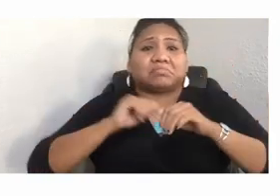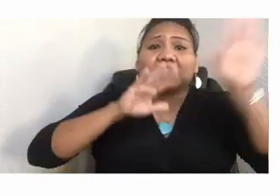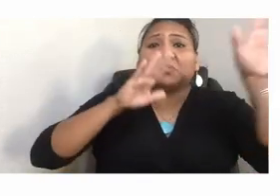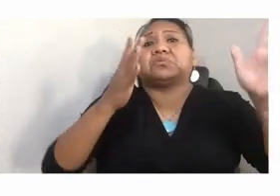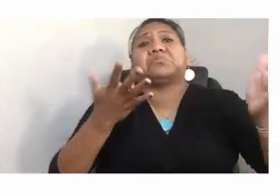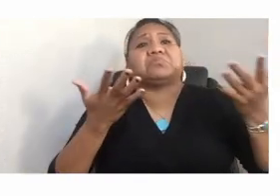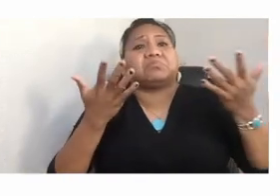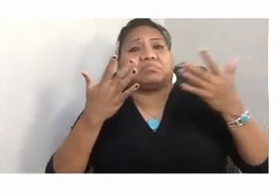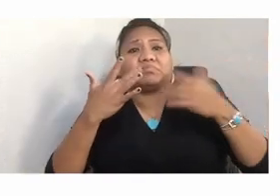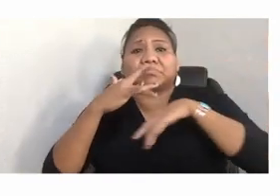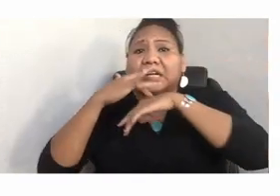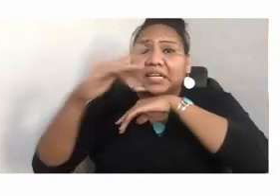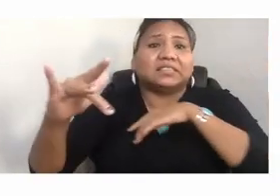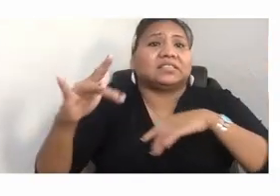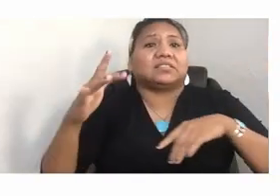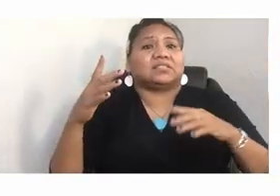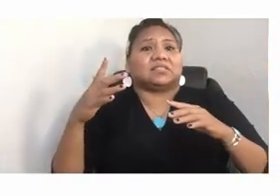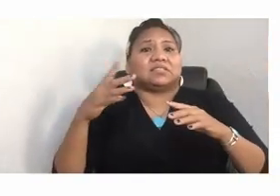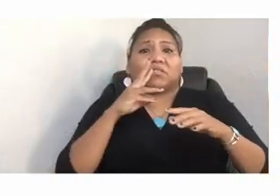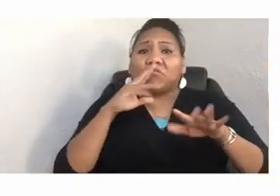Indigenous existence is all around us.